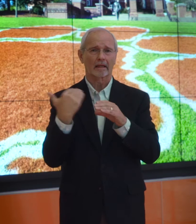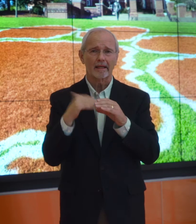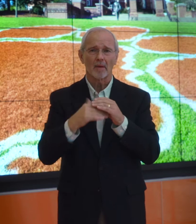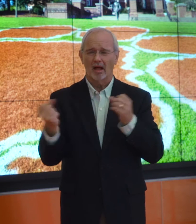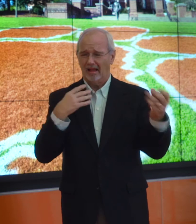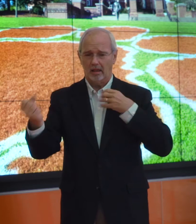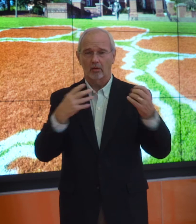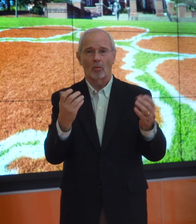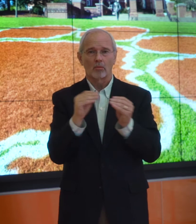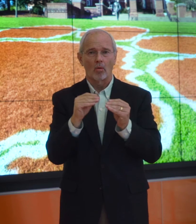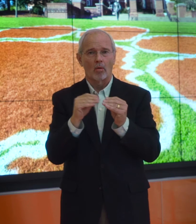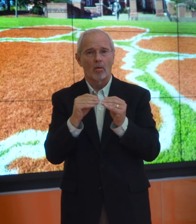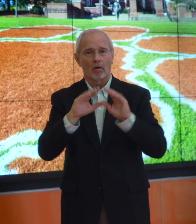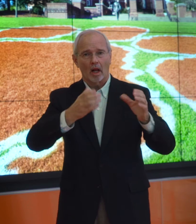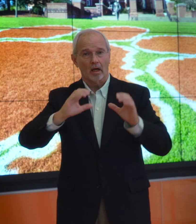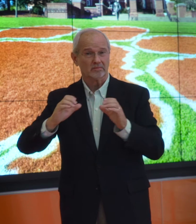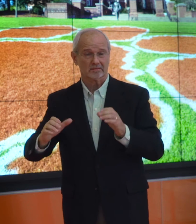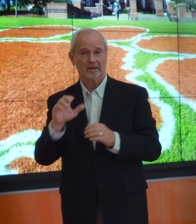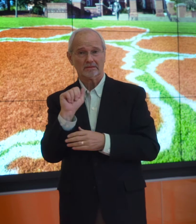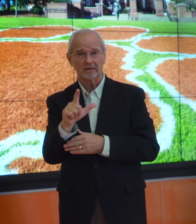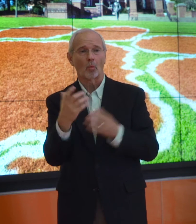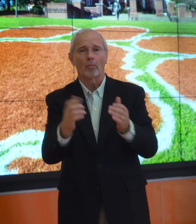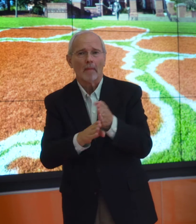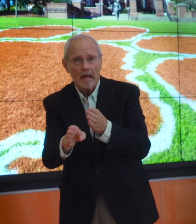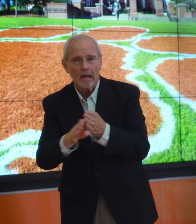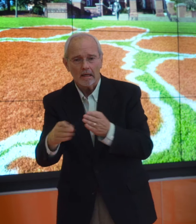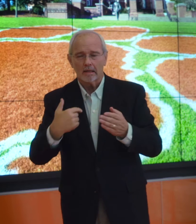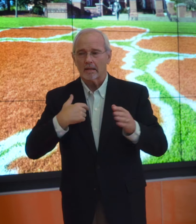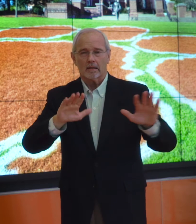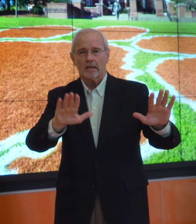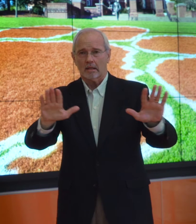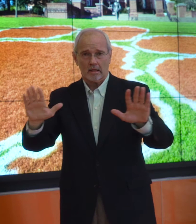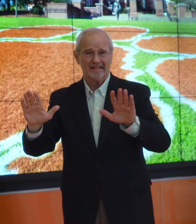in ASL both personally and via email... also wanting to minor.